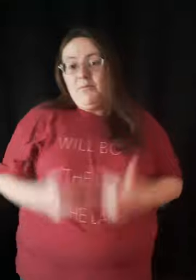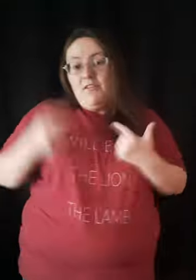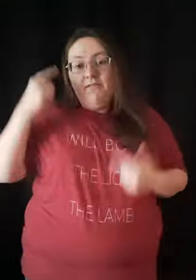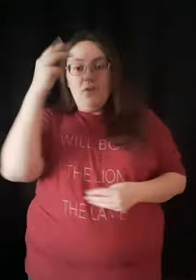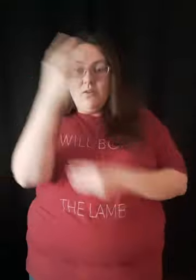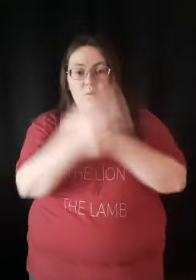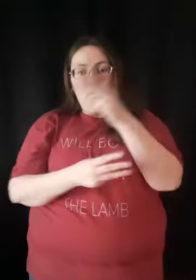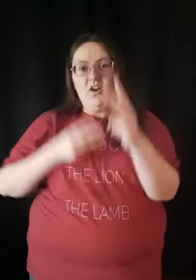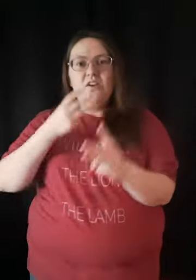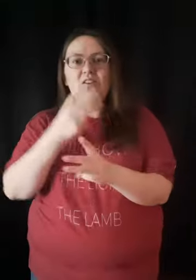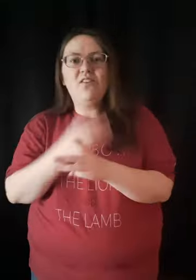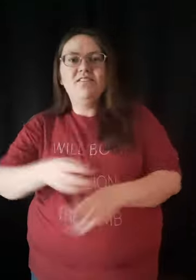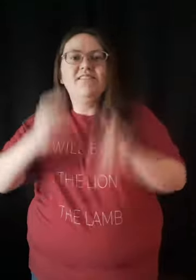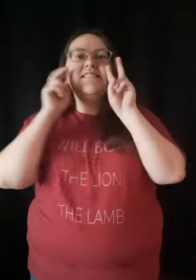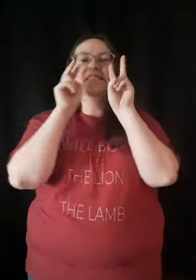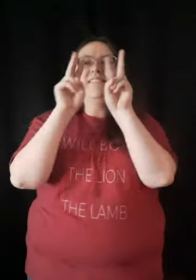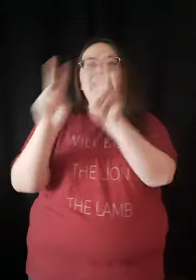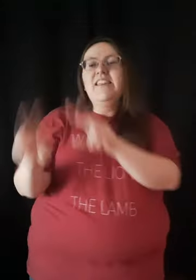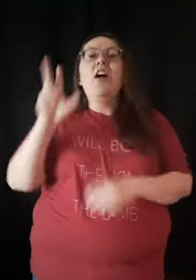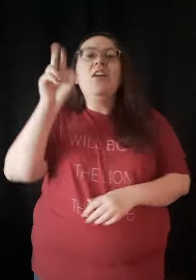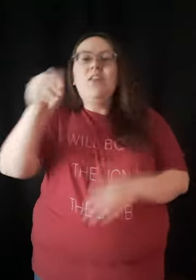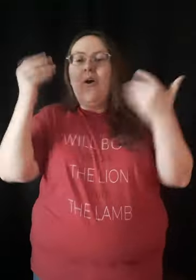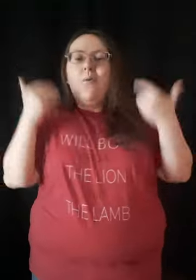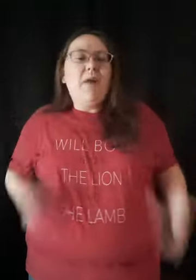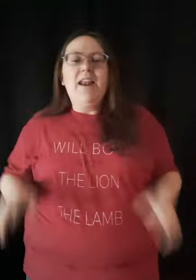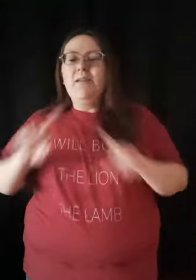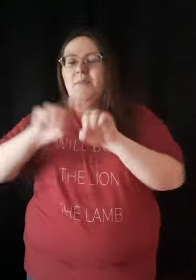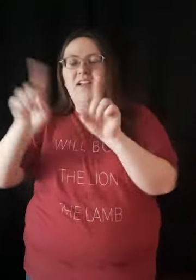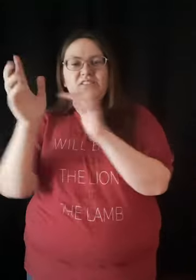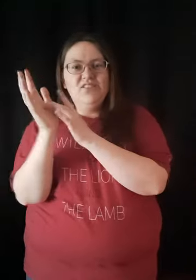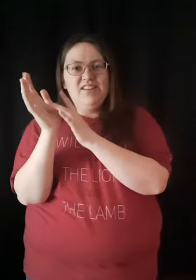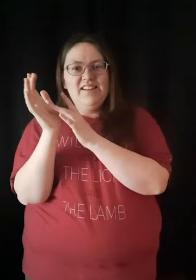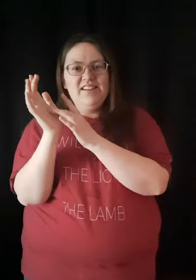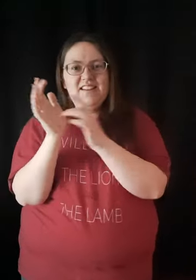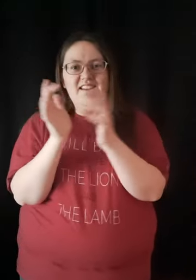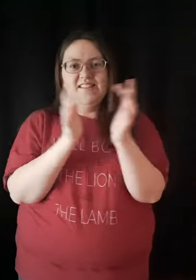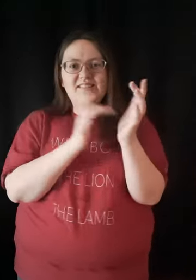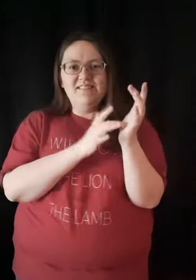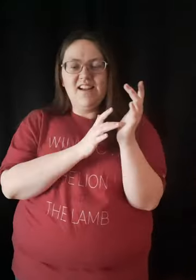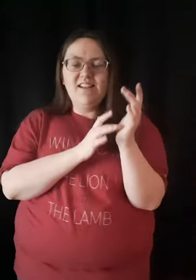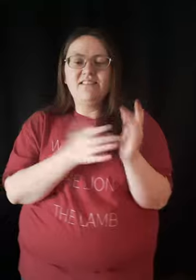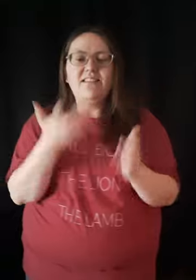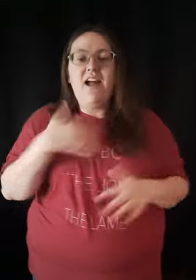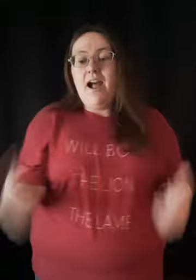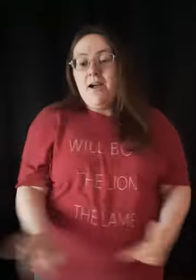I'm living for the world to see Nobody but Jesus